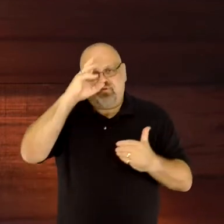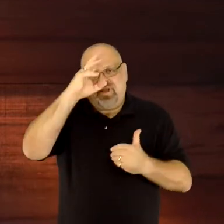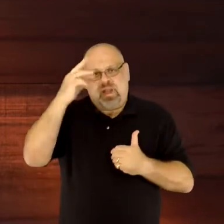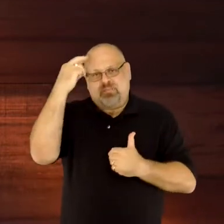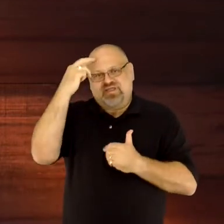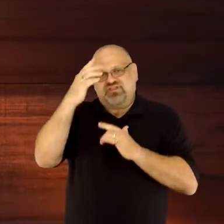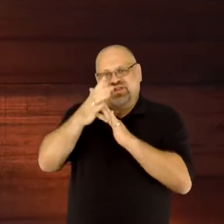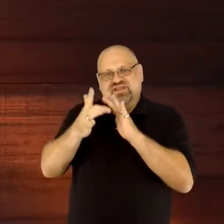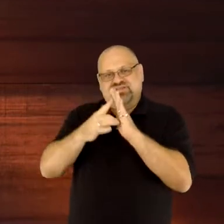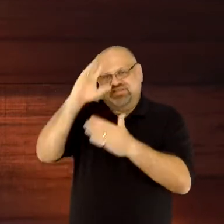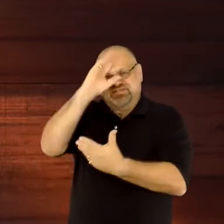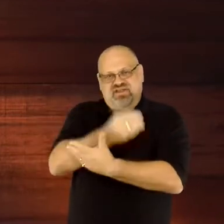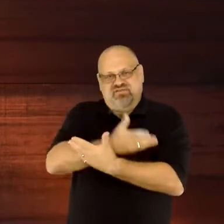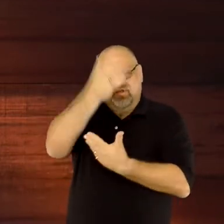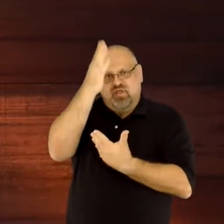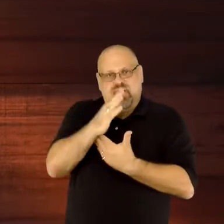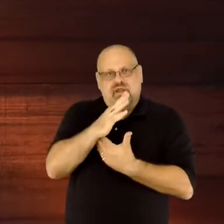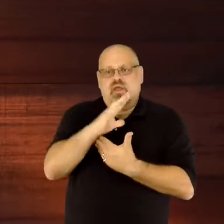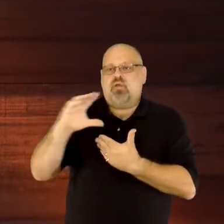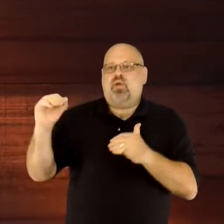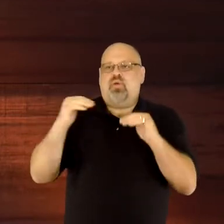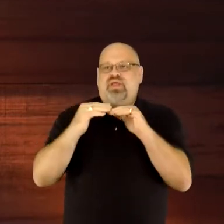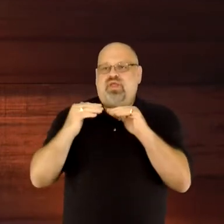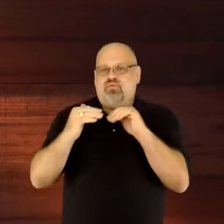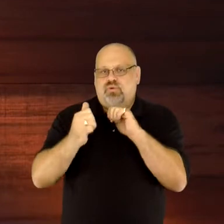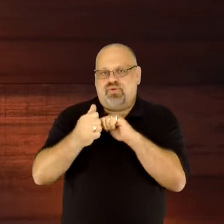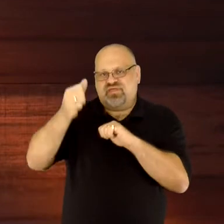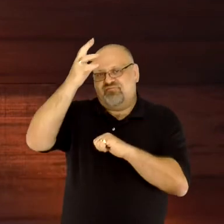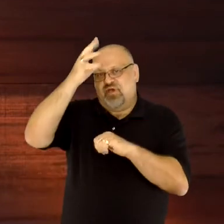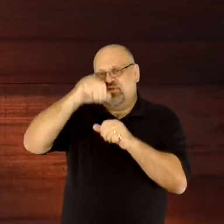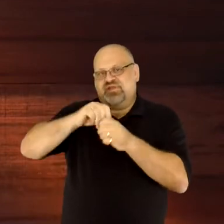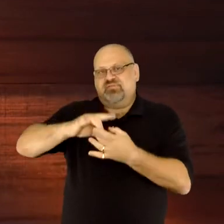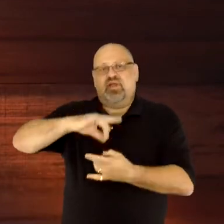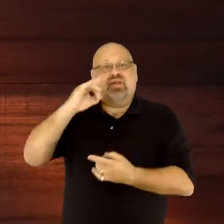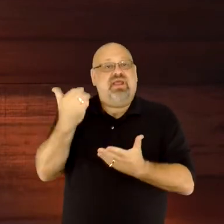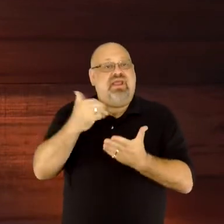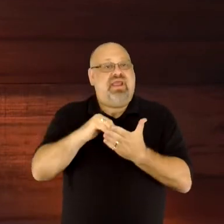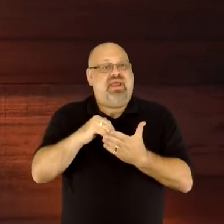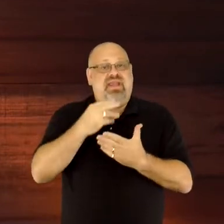Again, in Hebrews chapter 1, verse 2, and the beginning of verse 3, we read: